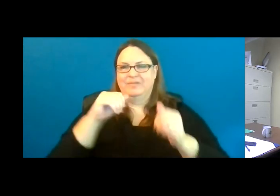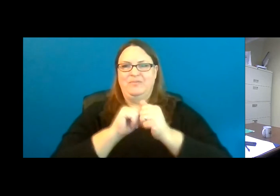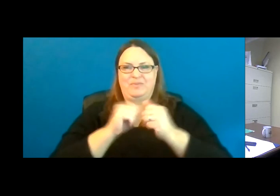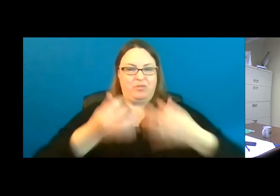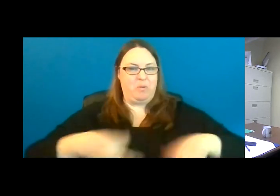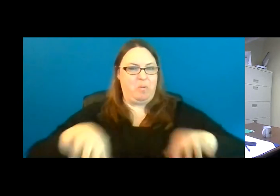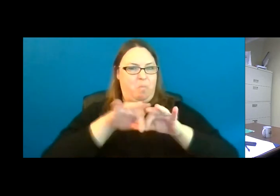grant projects.